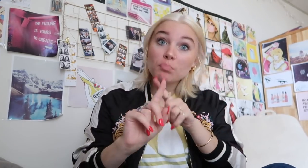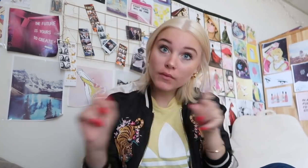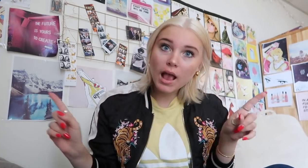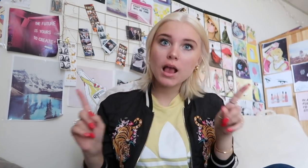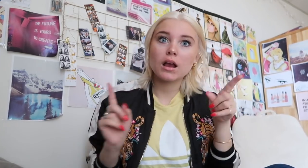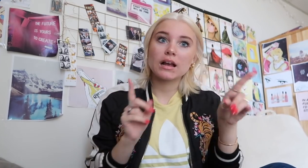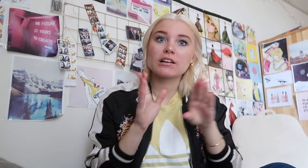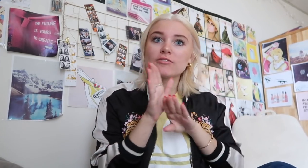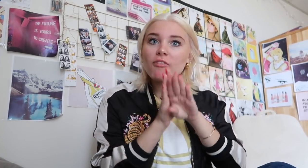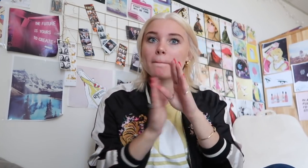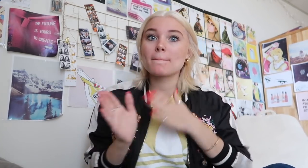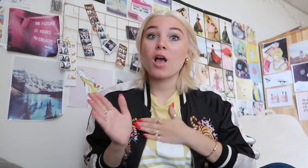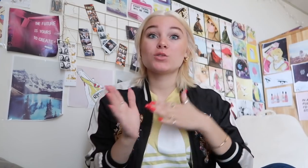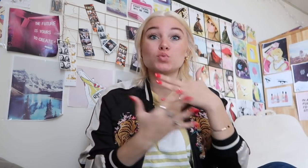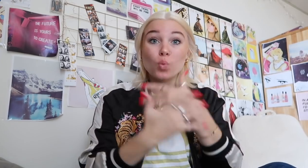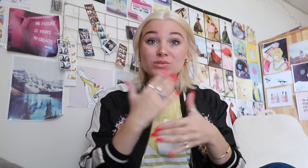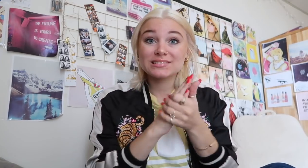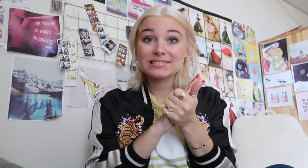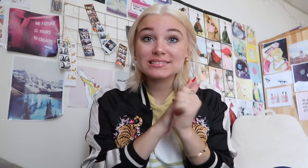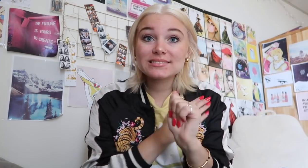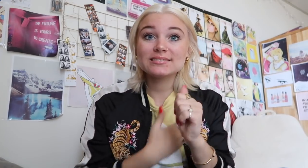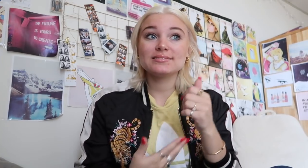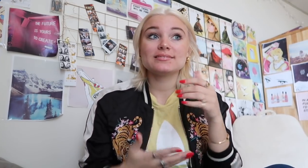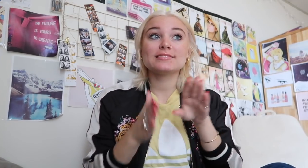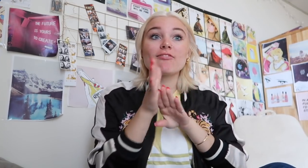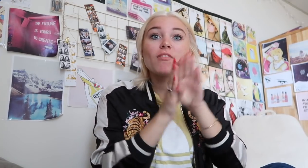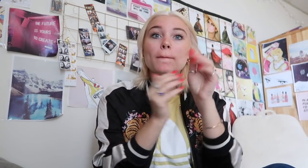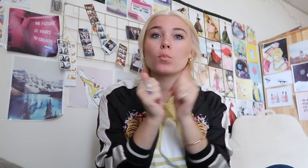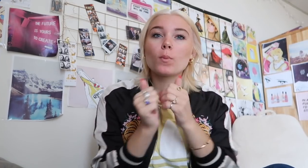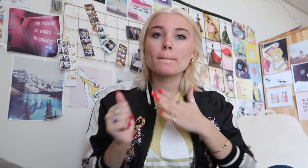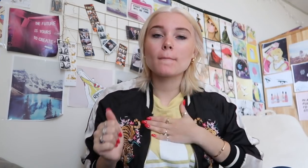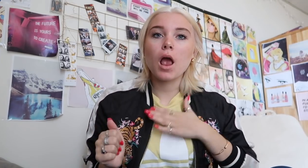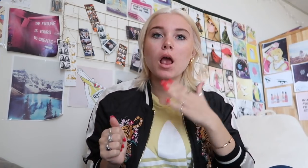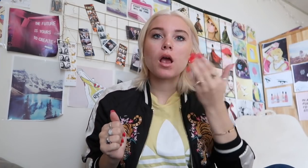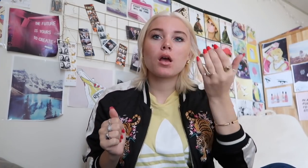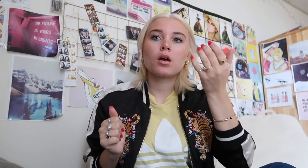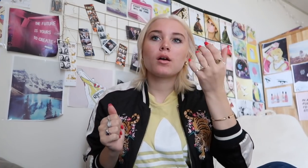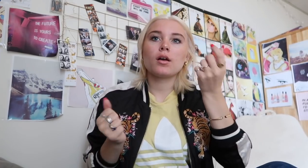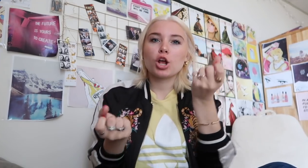but on the bright side is that I learned so much about my own social skills, and developing them